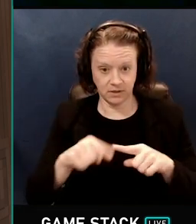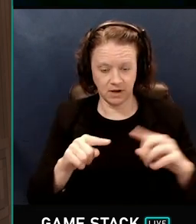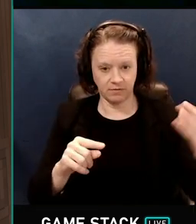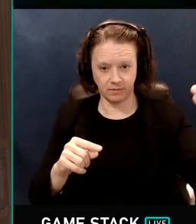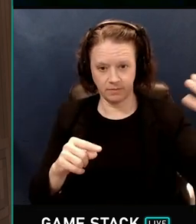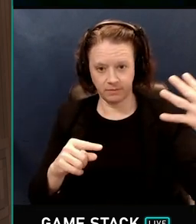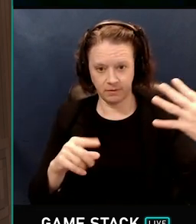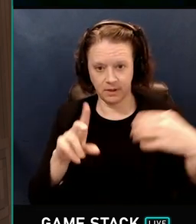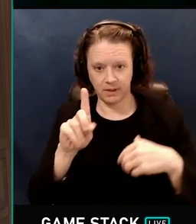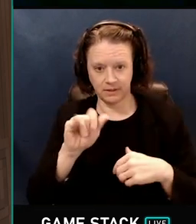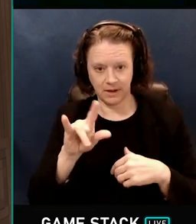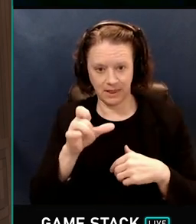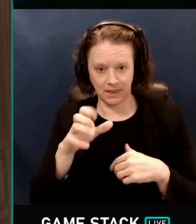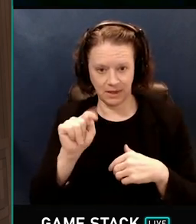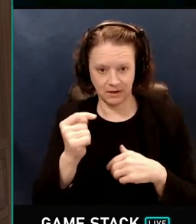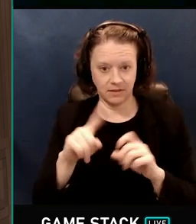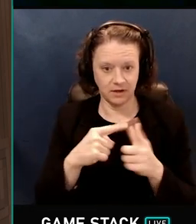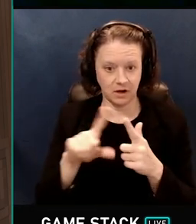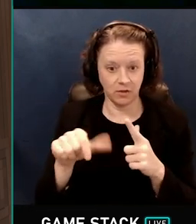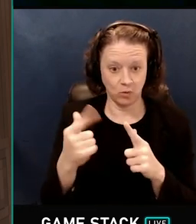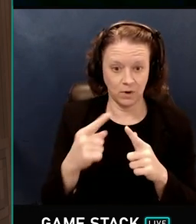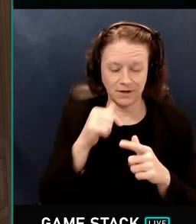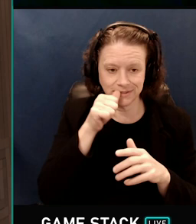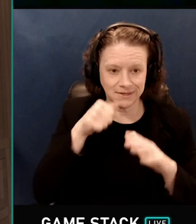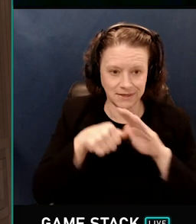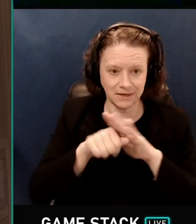and there's another one that's hidden behind the column.